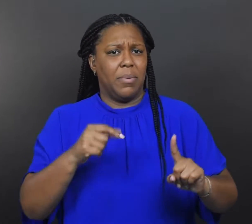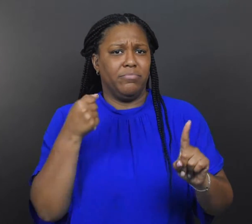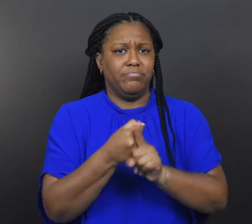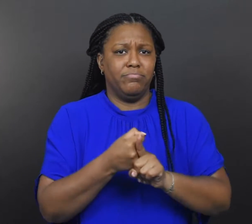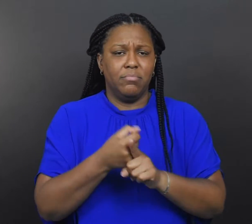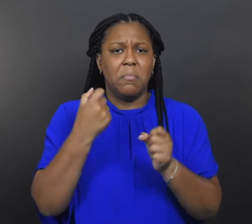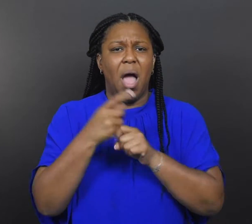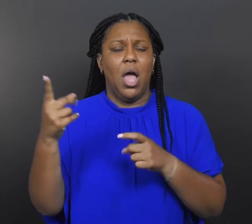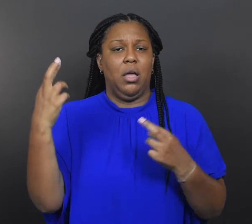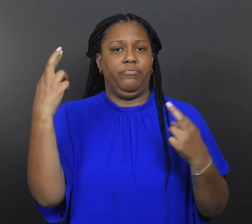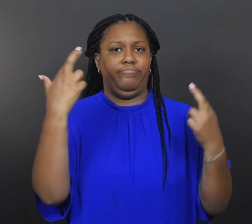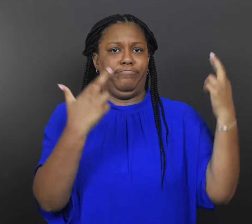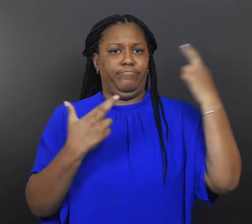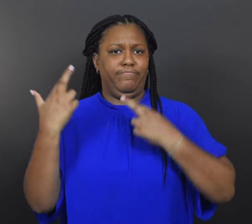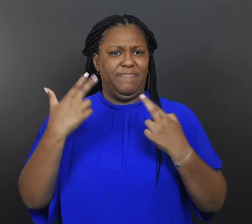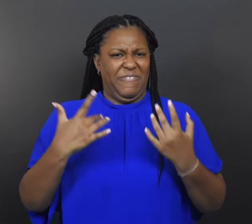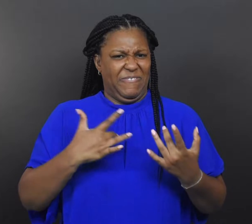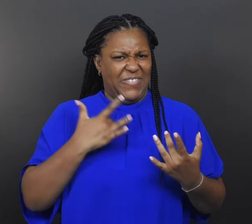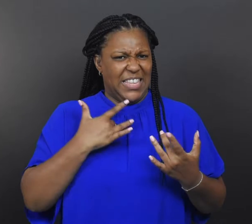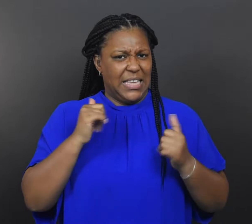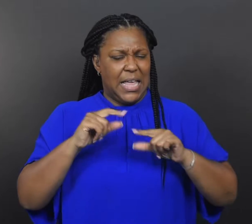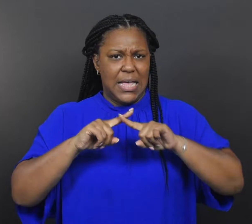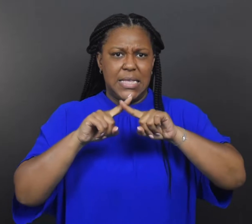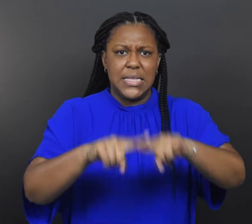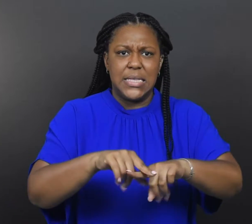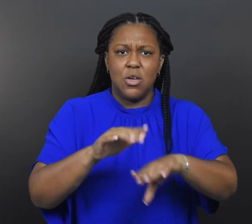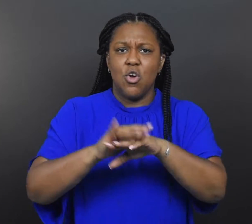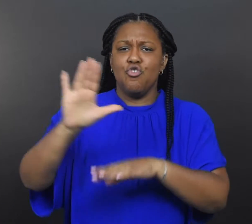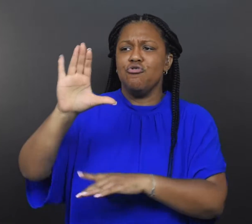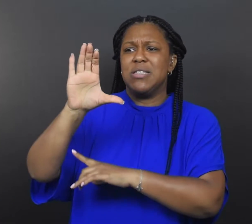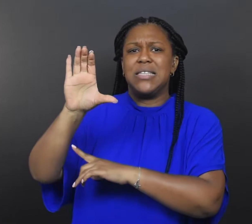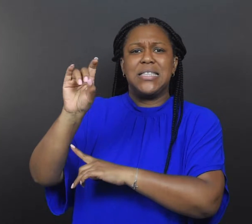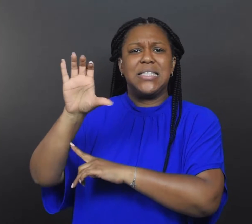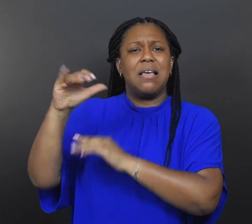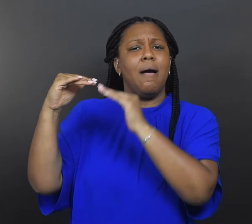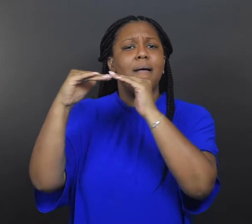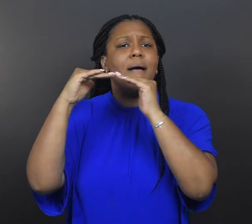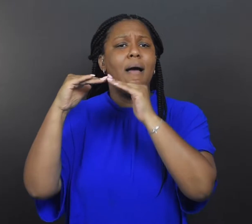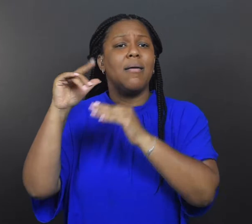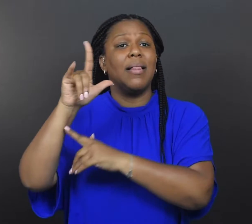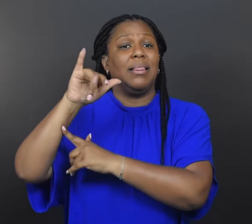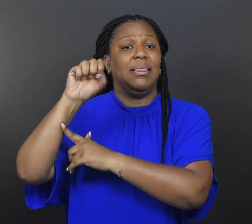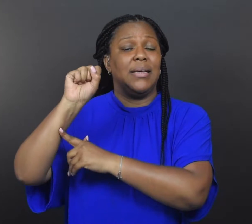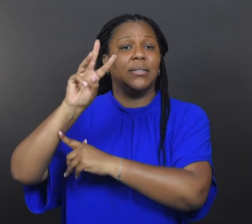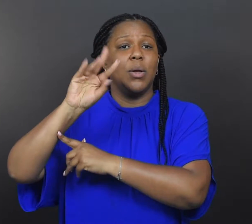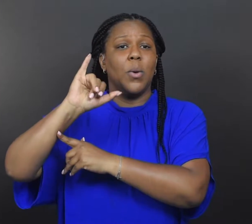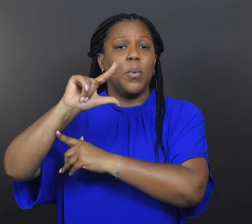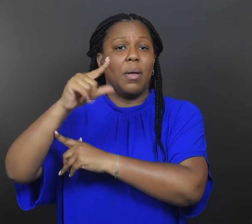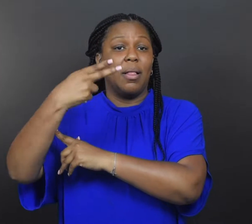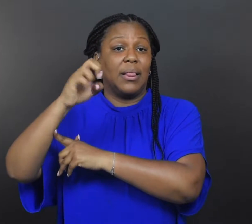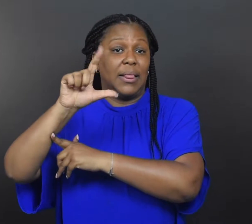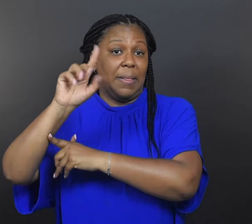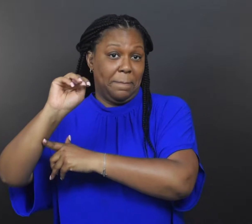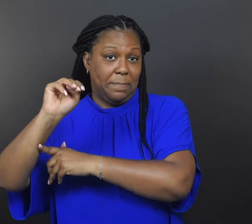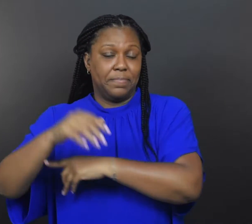Then something happened that made her realize how much she could rely on her CDC colleague Lis Wilhelm.